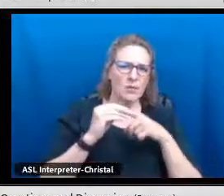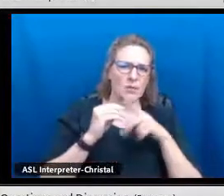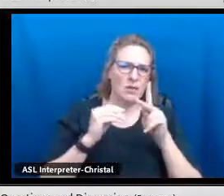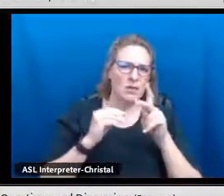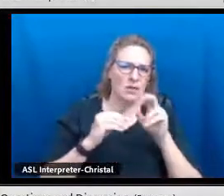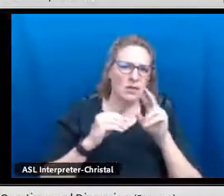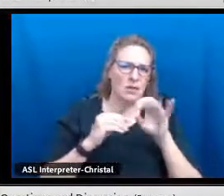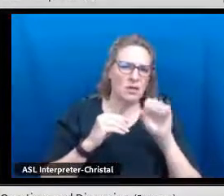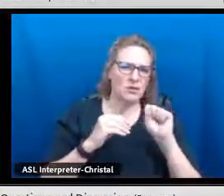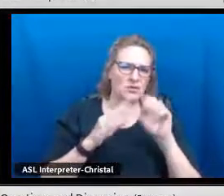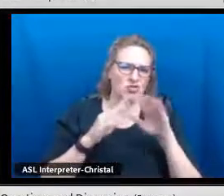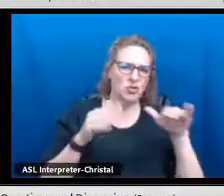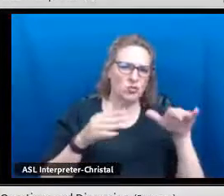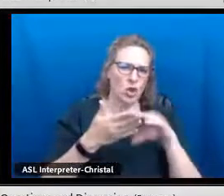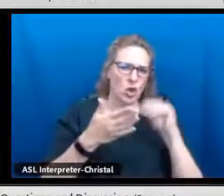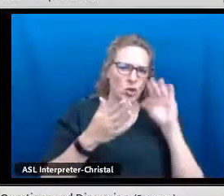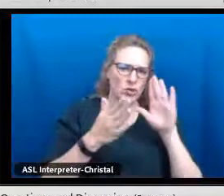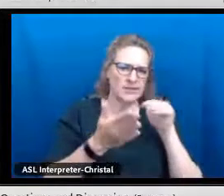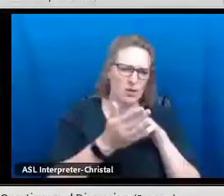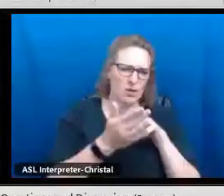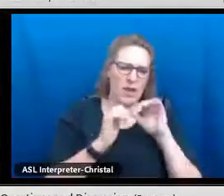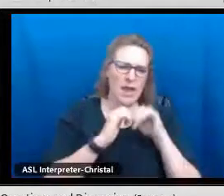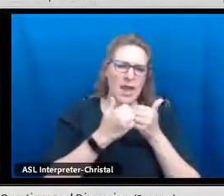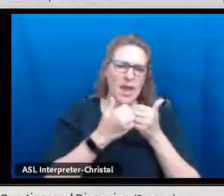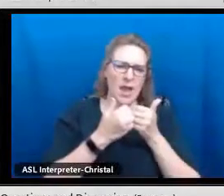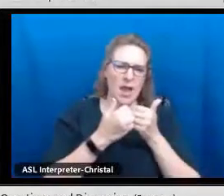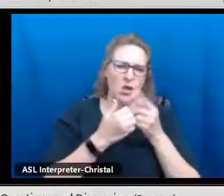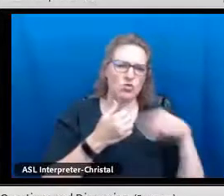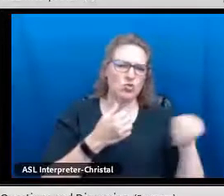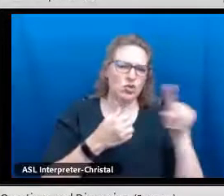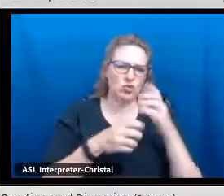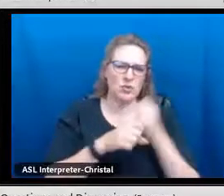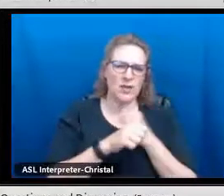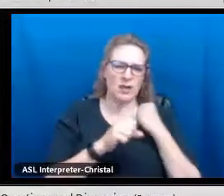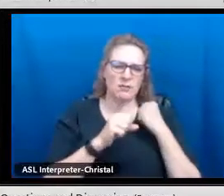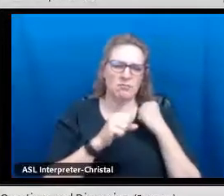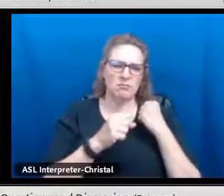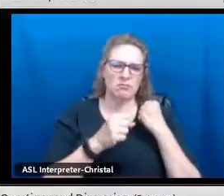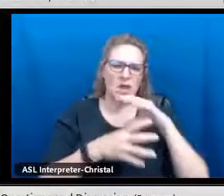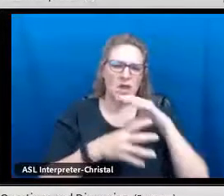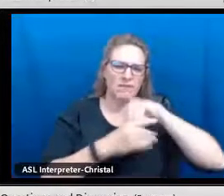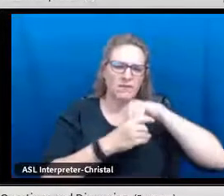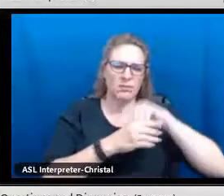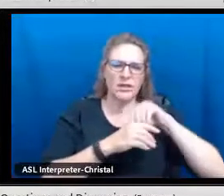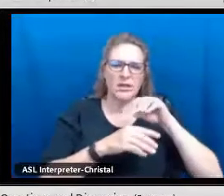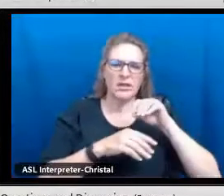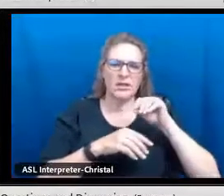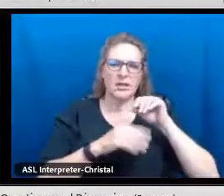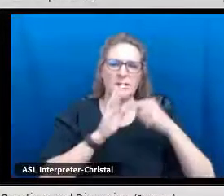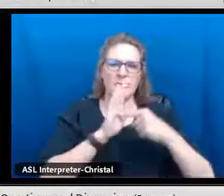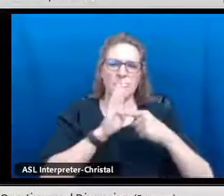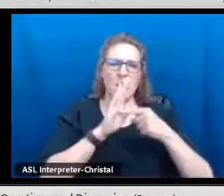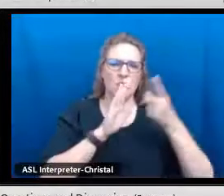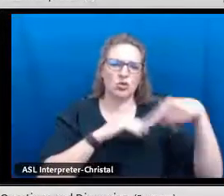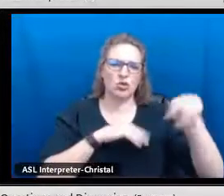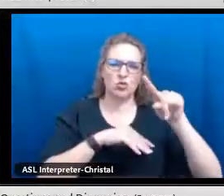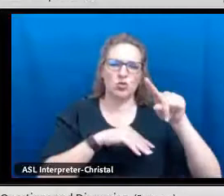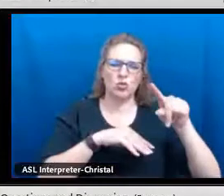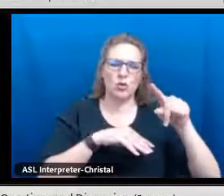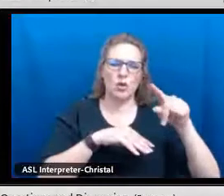Tracey, I'm wondering about at the Keres Children's Learning Center, how do you get various input